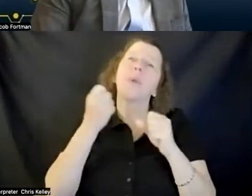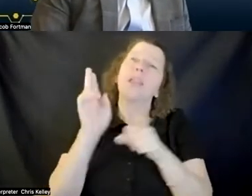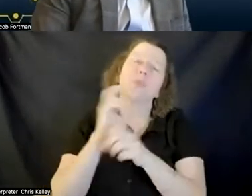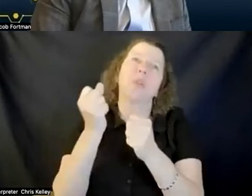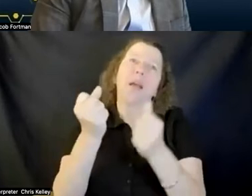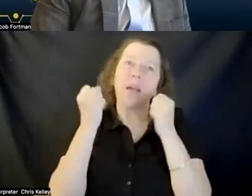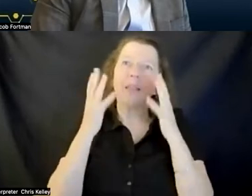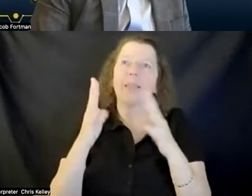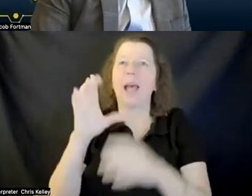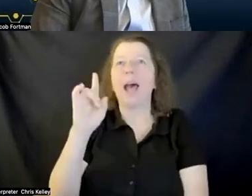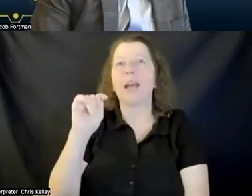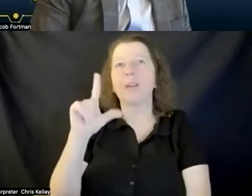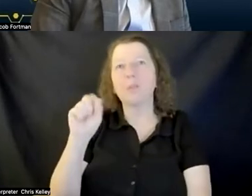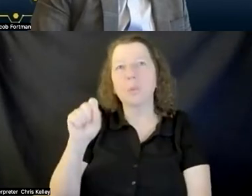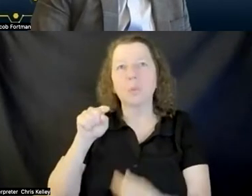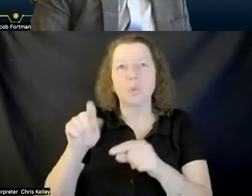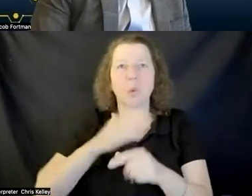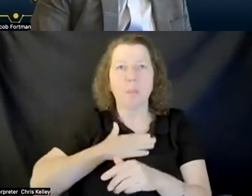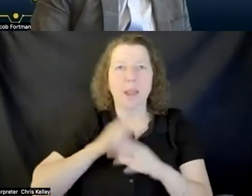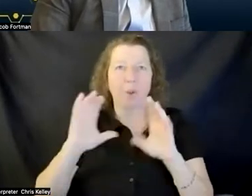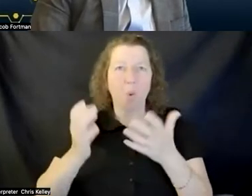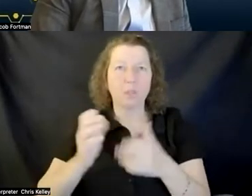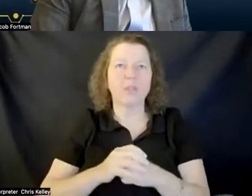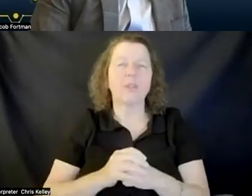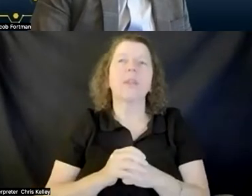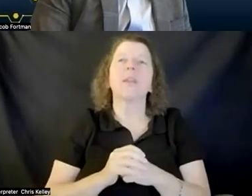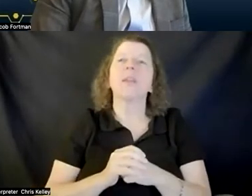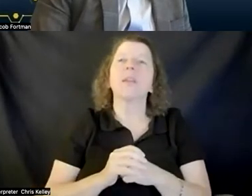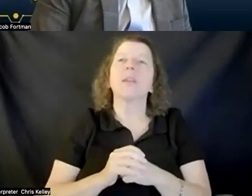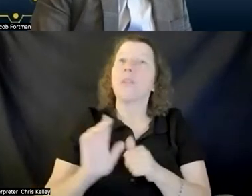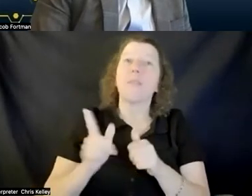the course that i taught um the first time i taught the course it was completely online it was